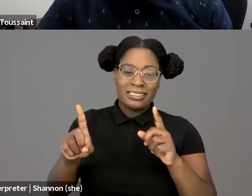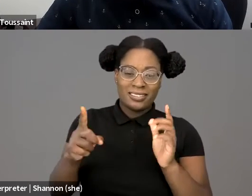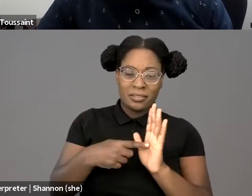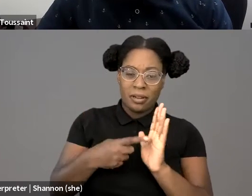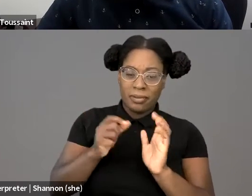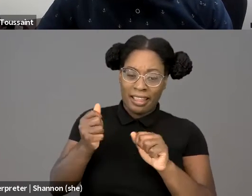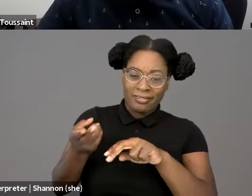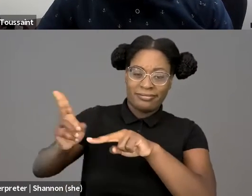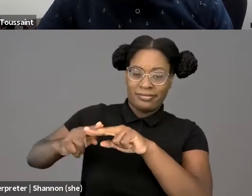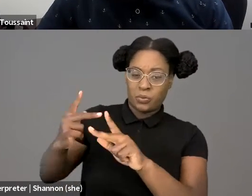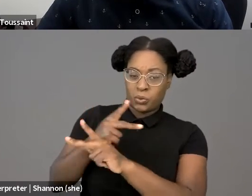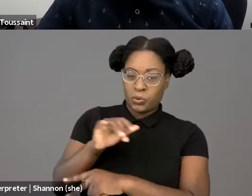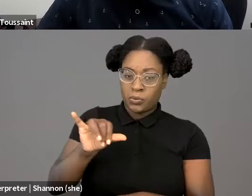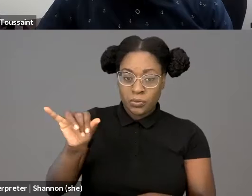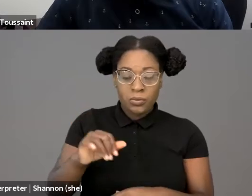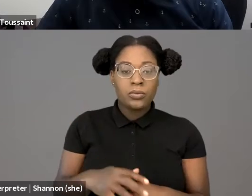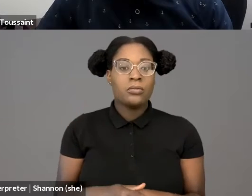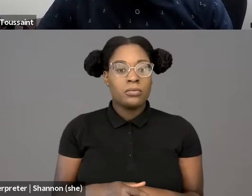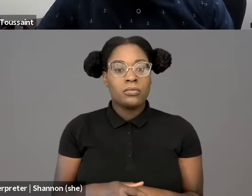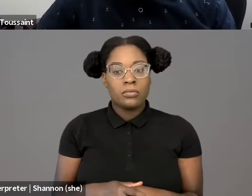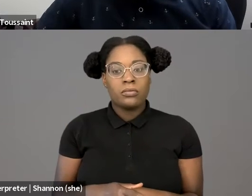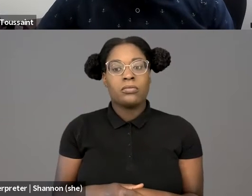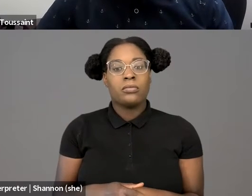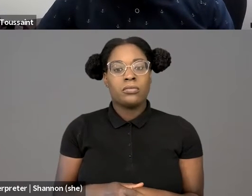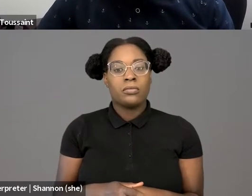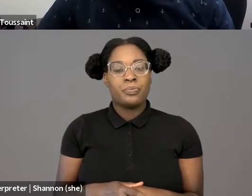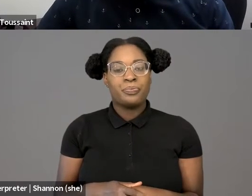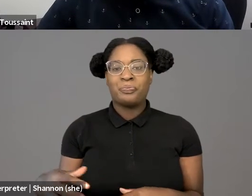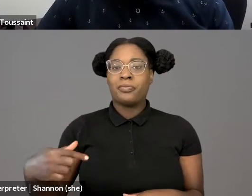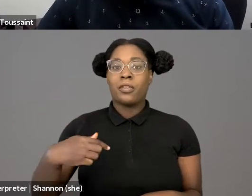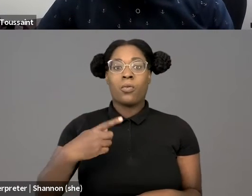I argue in my paper that technology has the potential